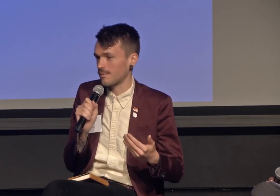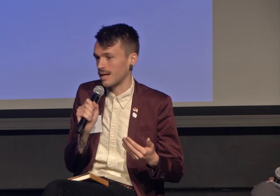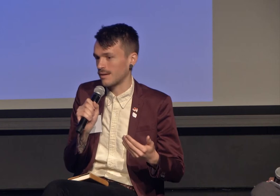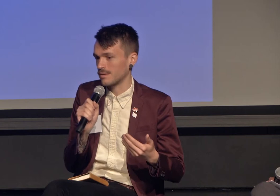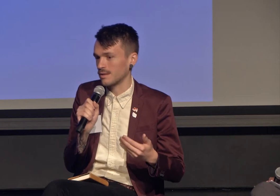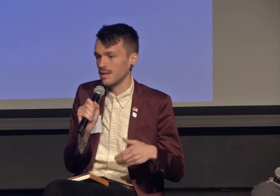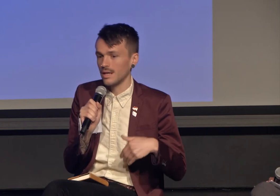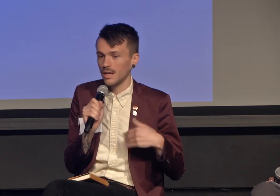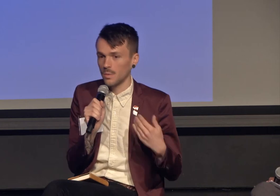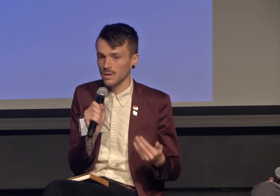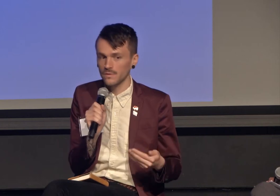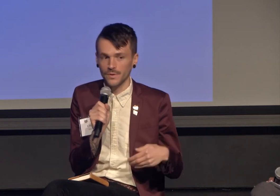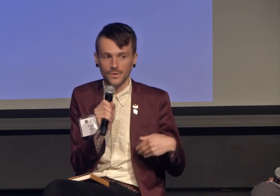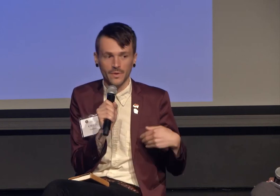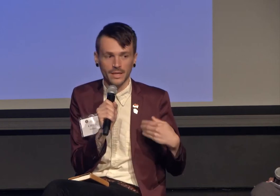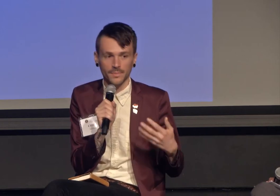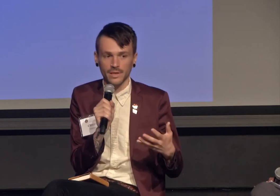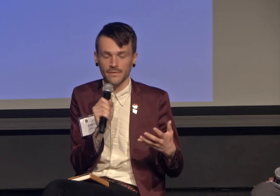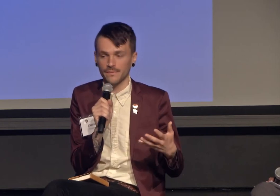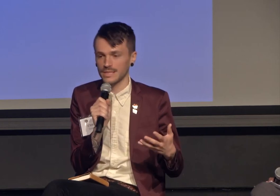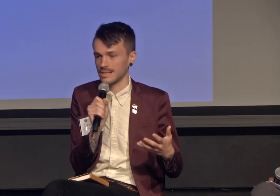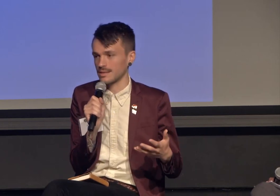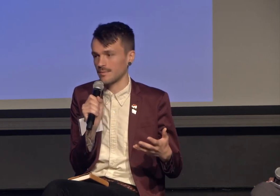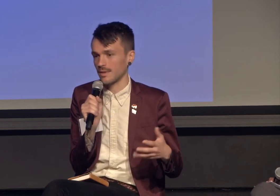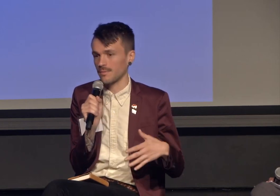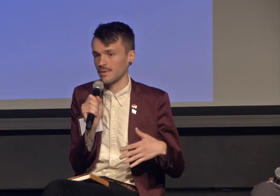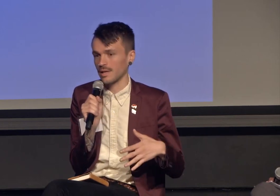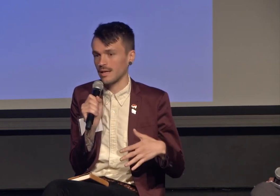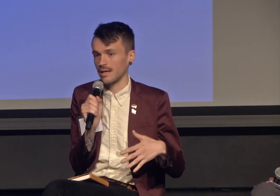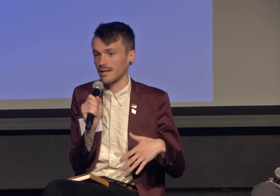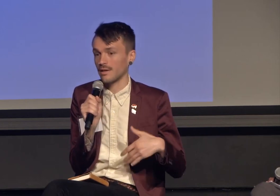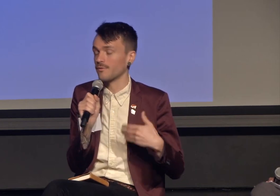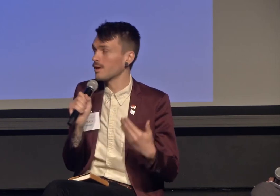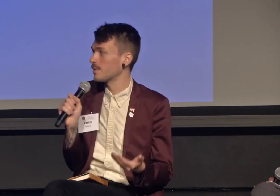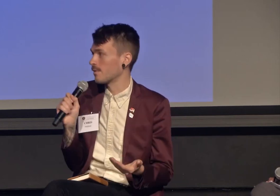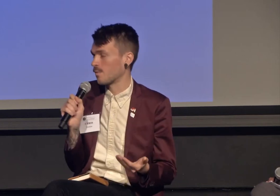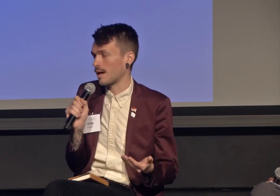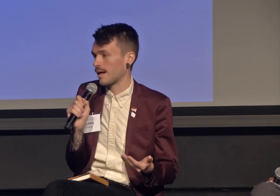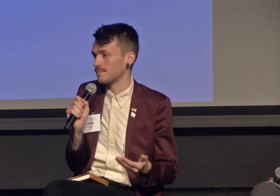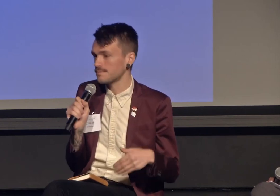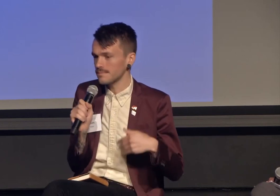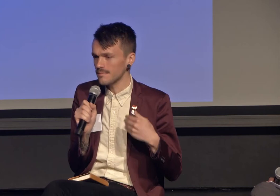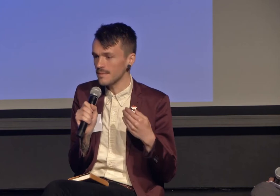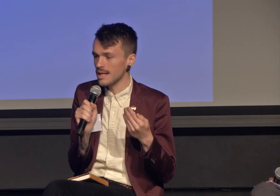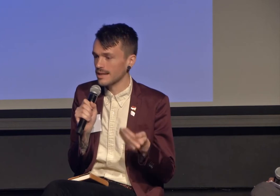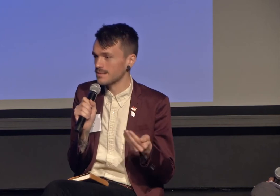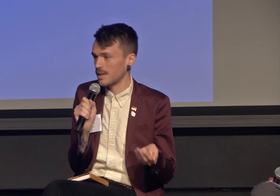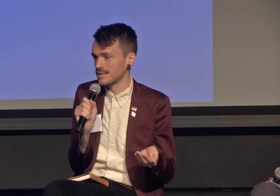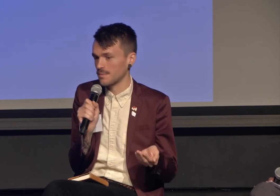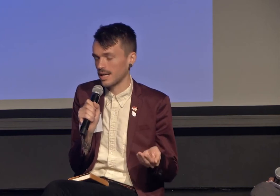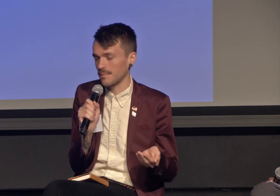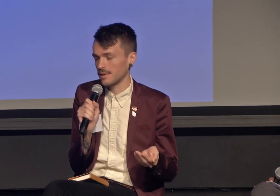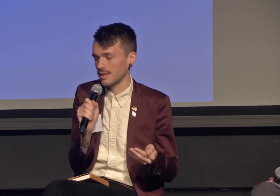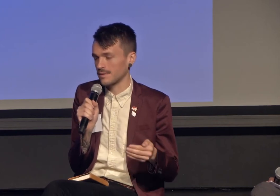I found a world view and belief system that in an affirmative way expressed what I believed